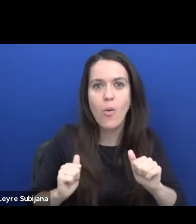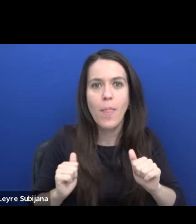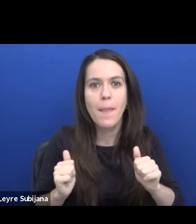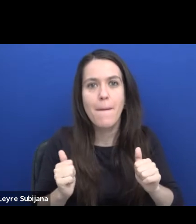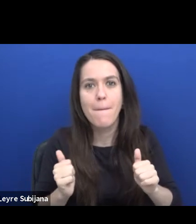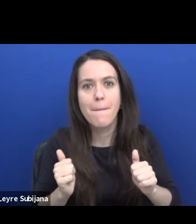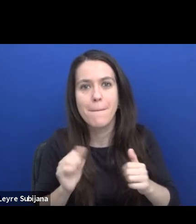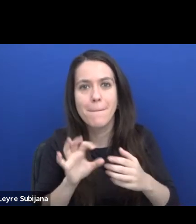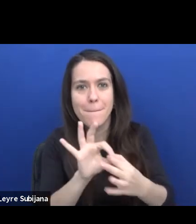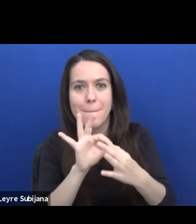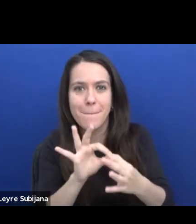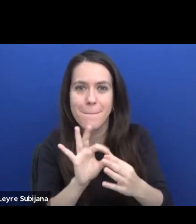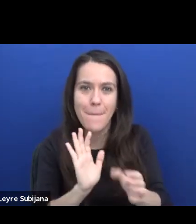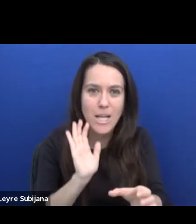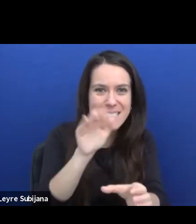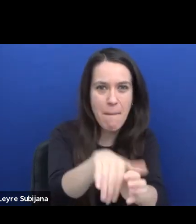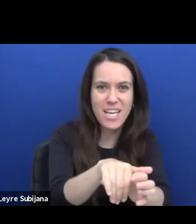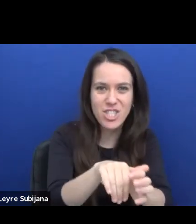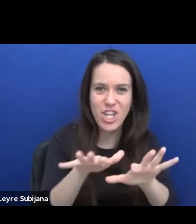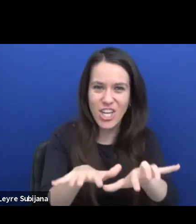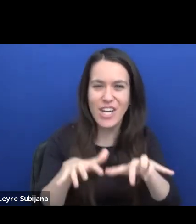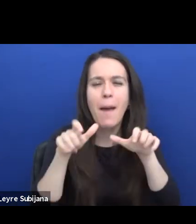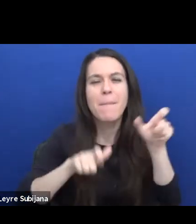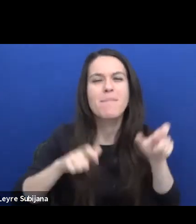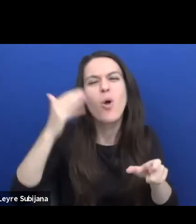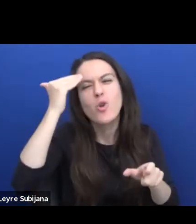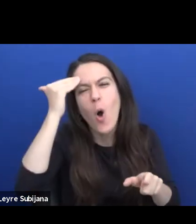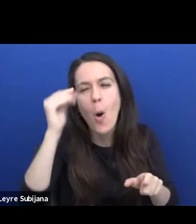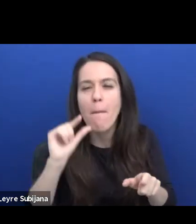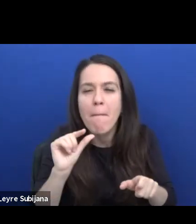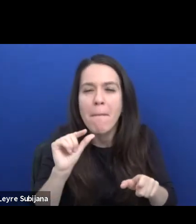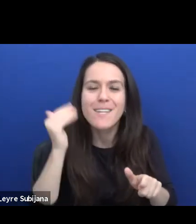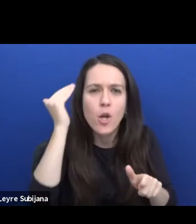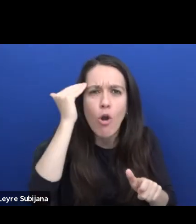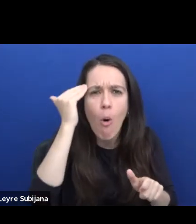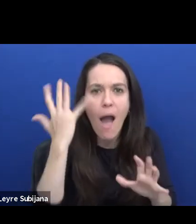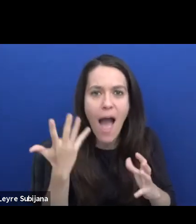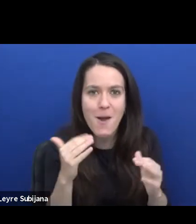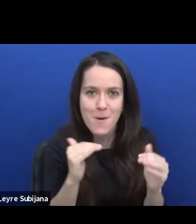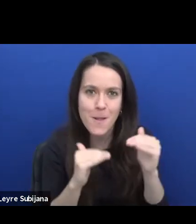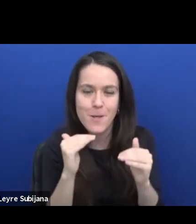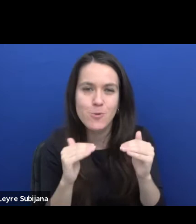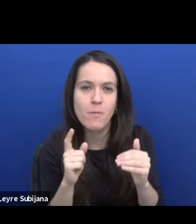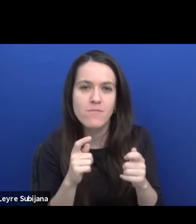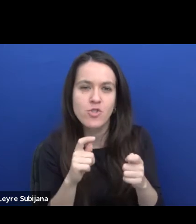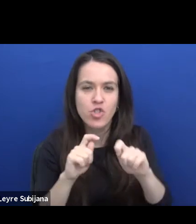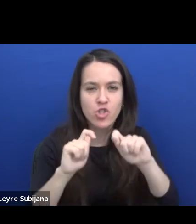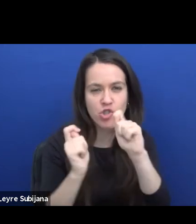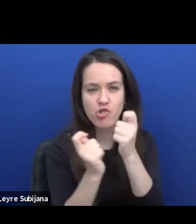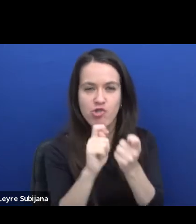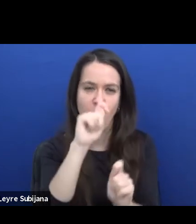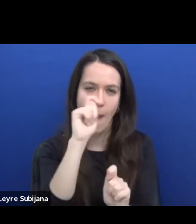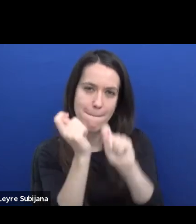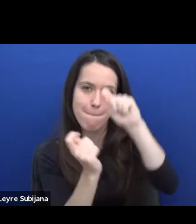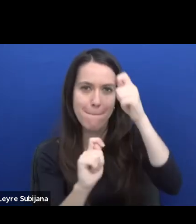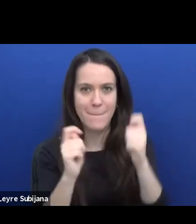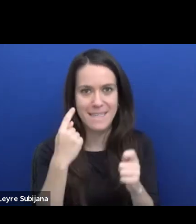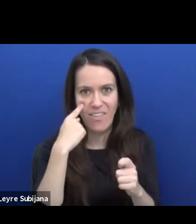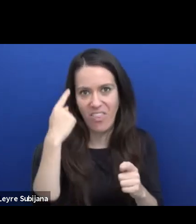people have kind of idea of it. And you can use that just to shape like a little bit the idea that you want,